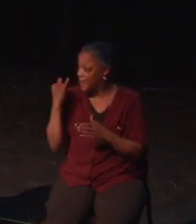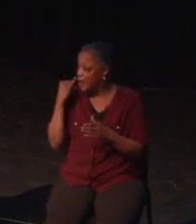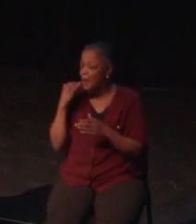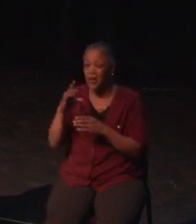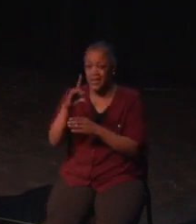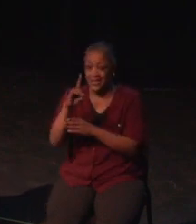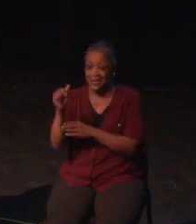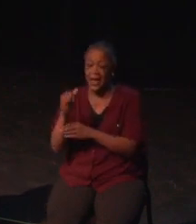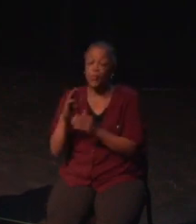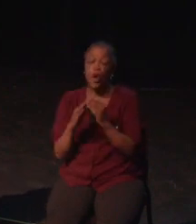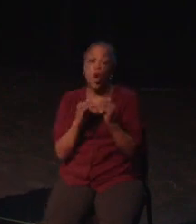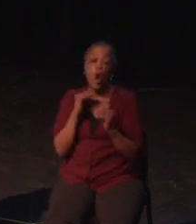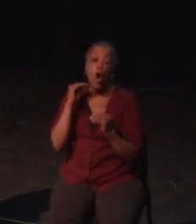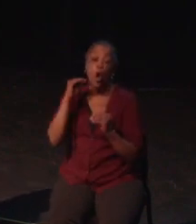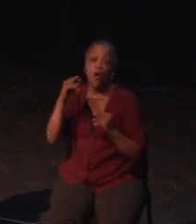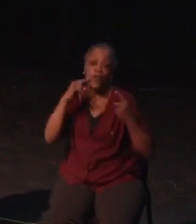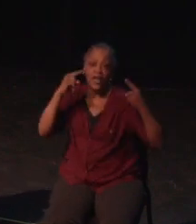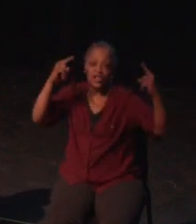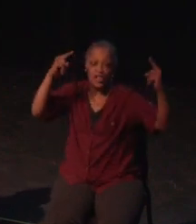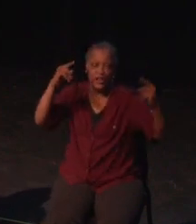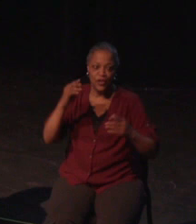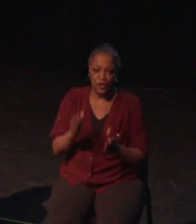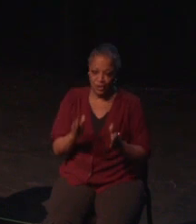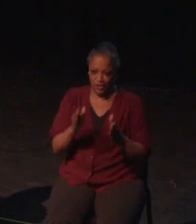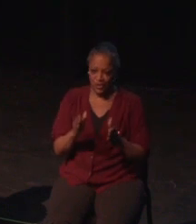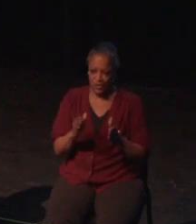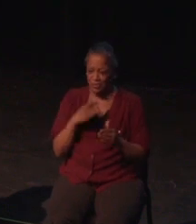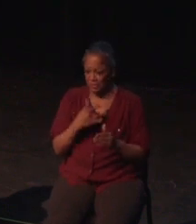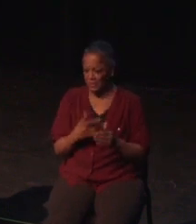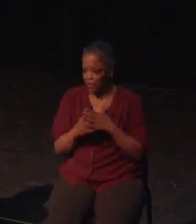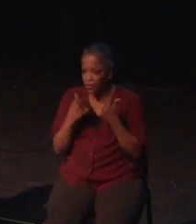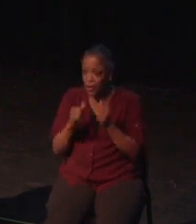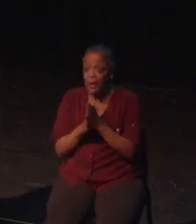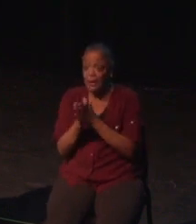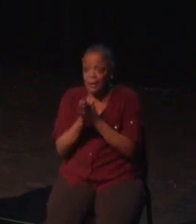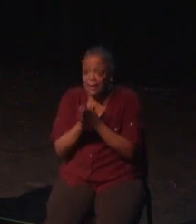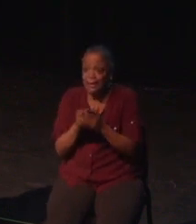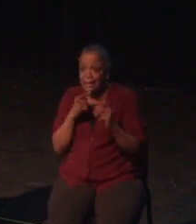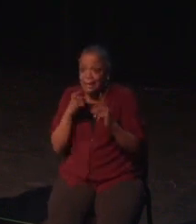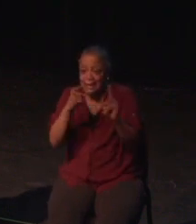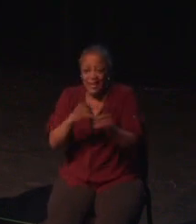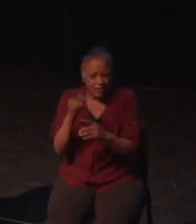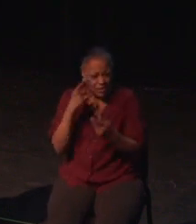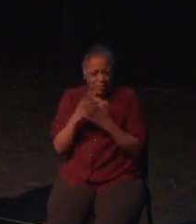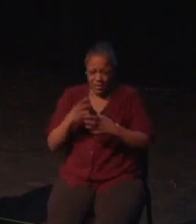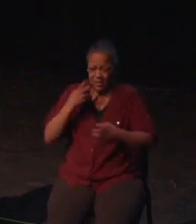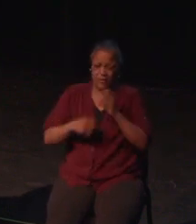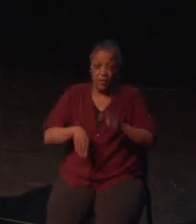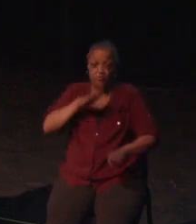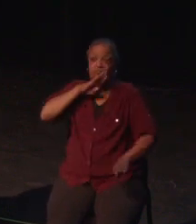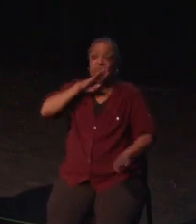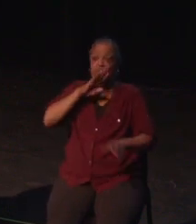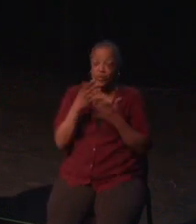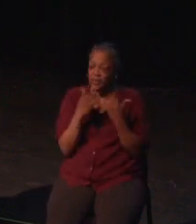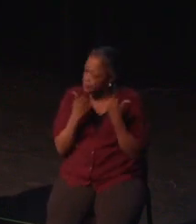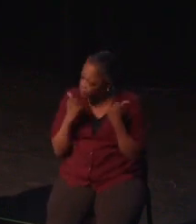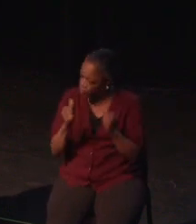spinning, and I was going to barf. Nothing had changed.